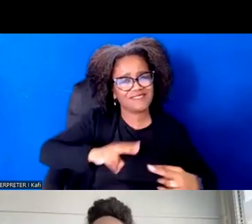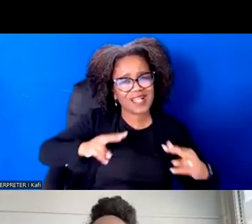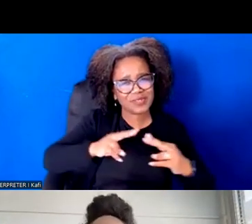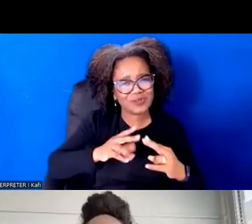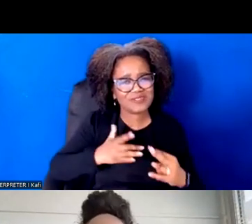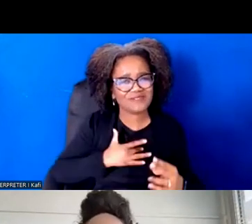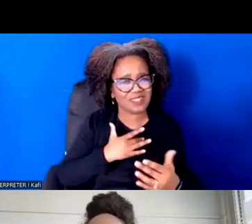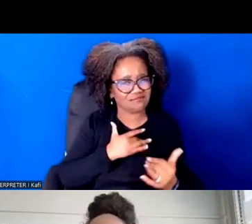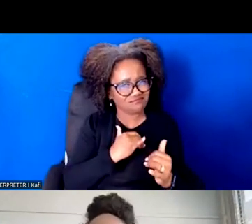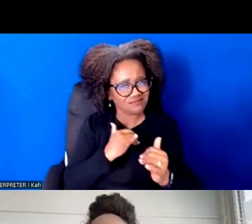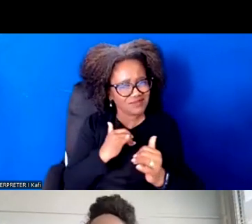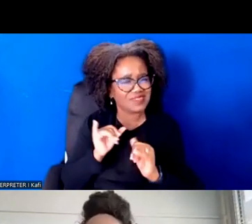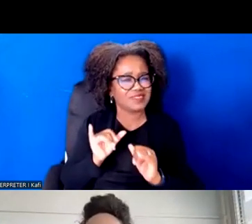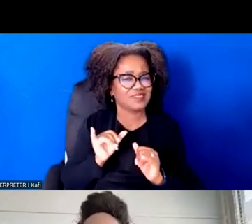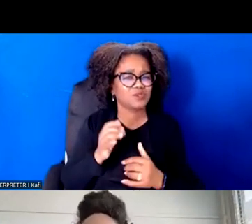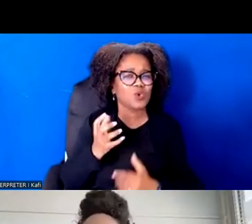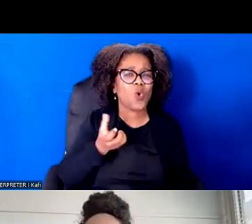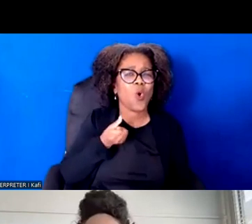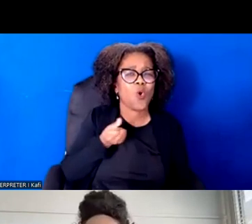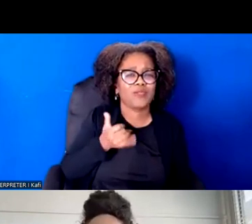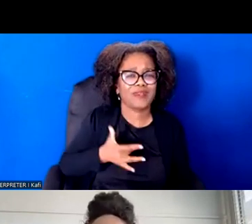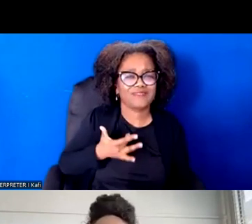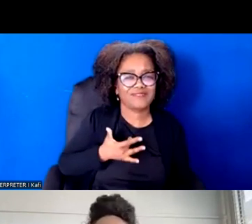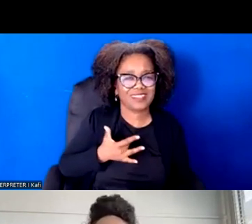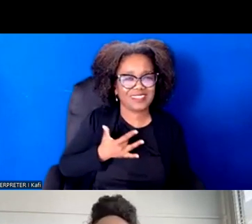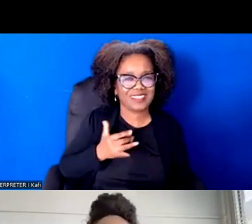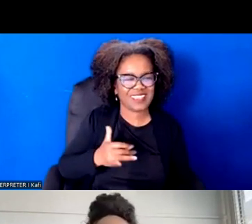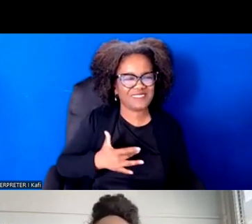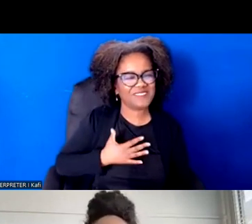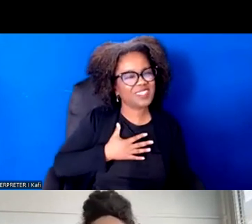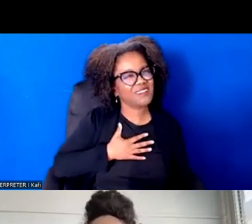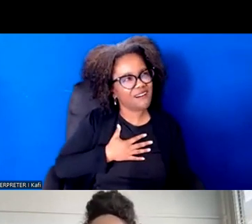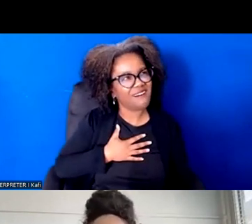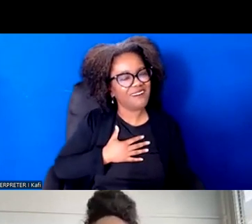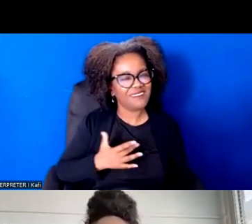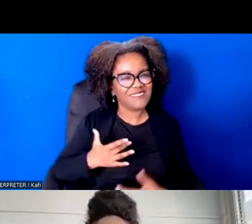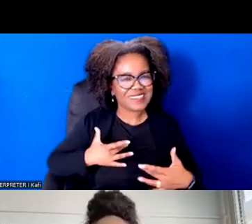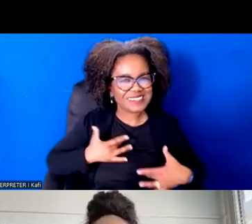So hold on to those that feeling and felt sense of excitement and belonging as you go